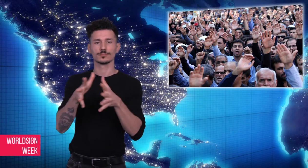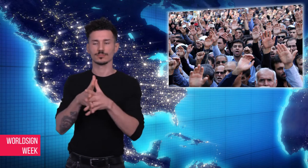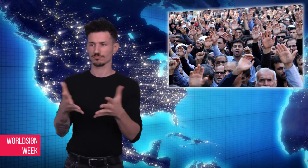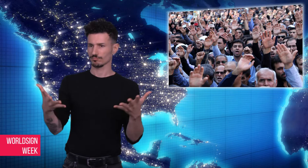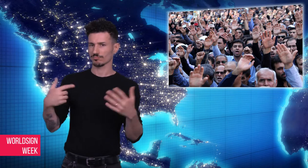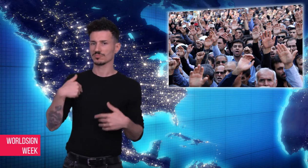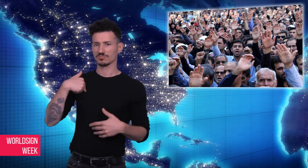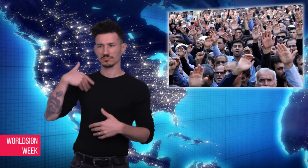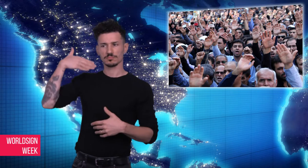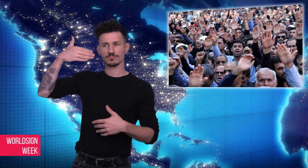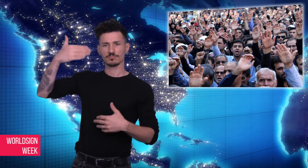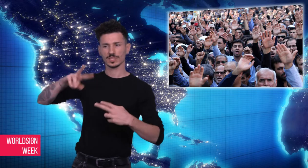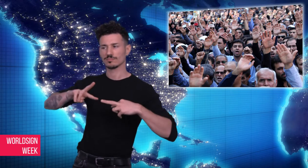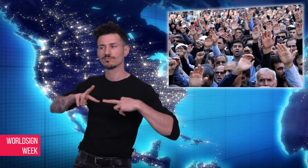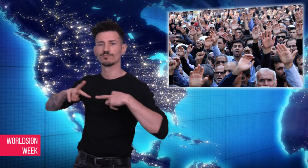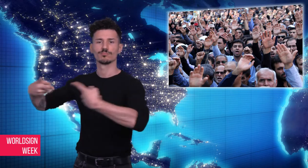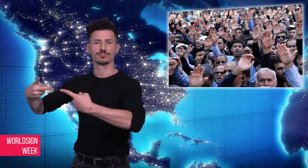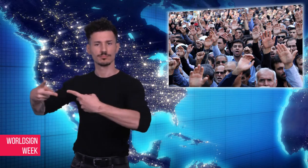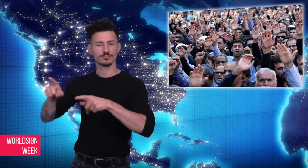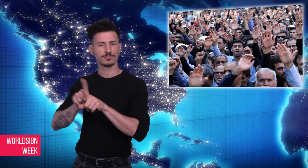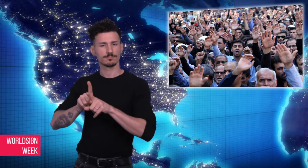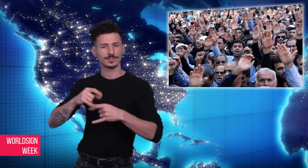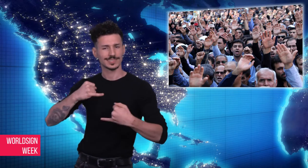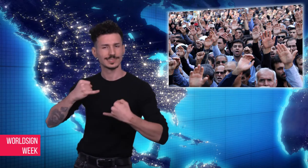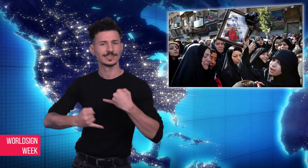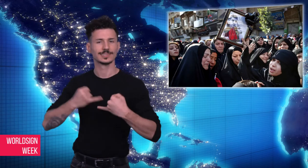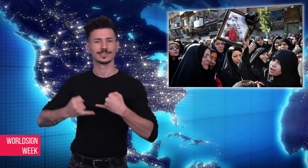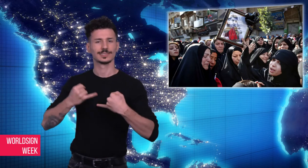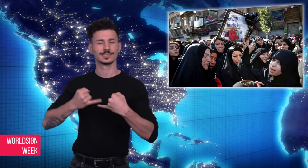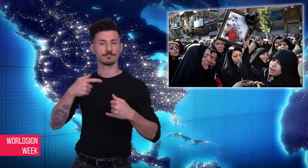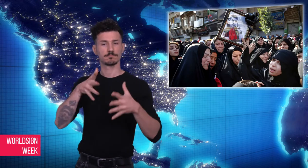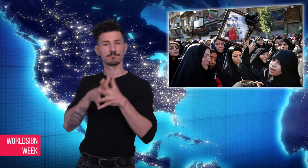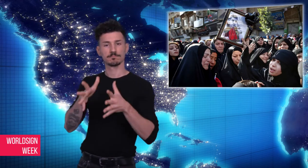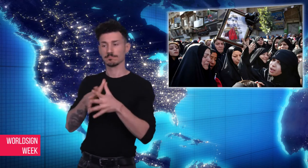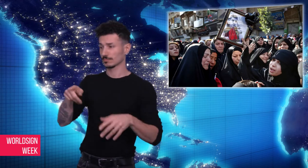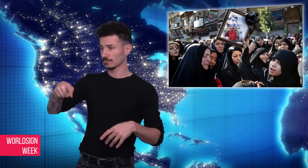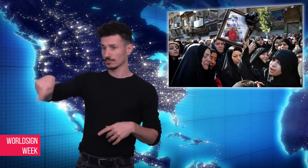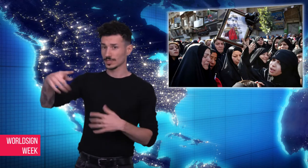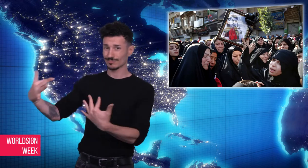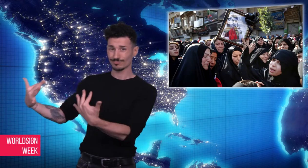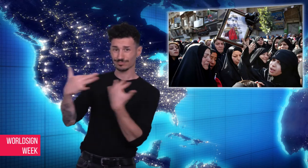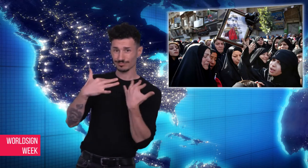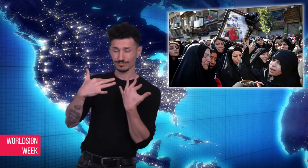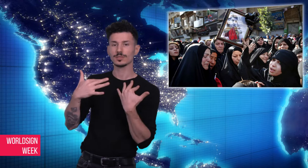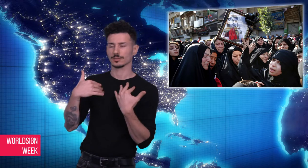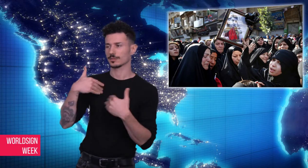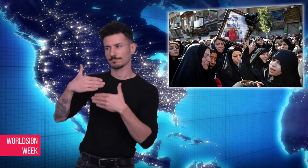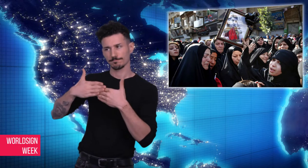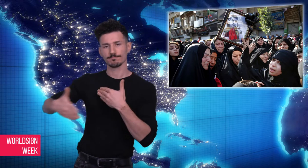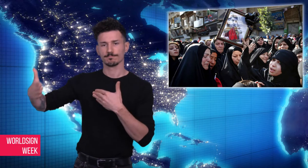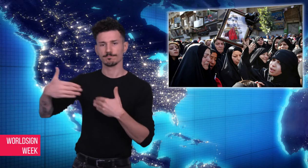saying, “You are responsible for these actions; you will